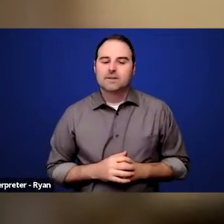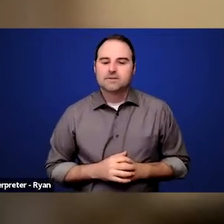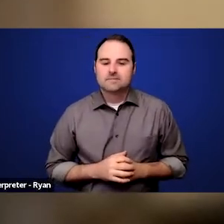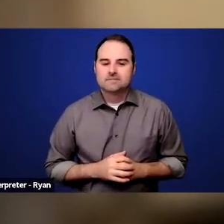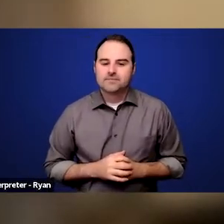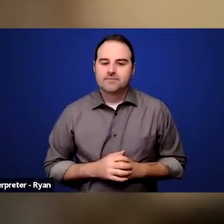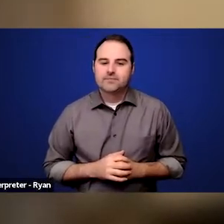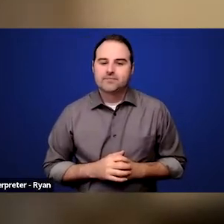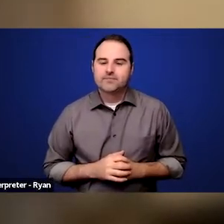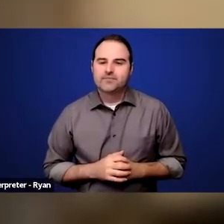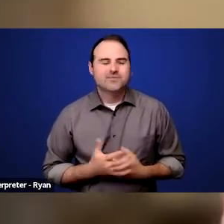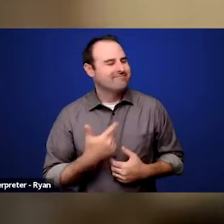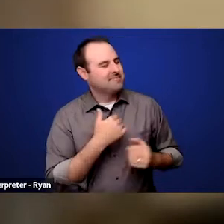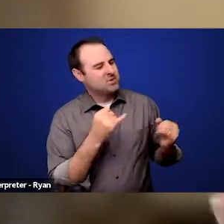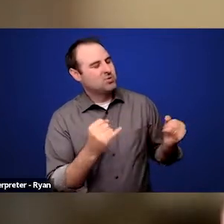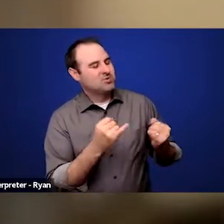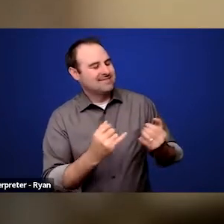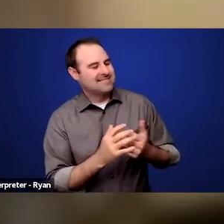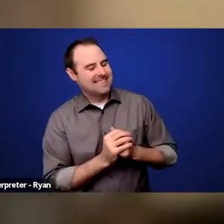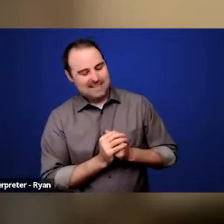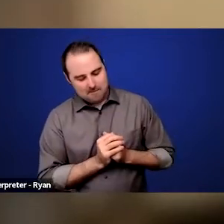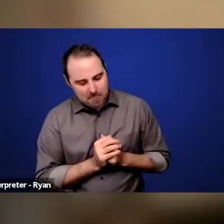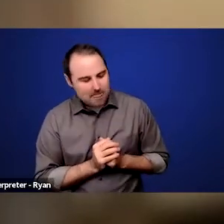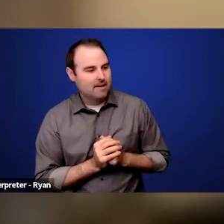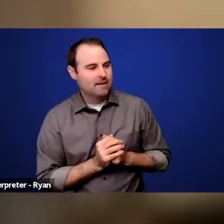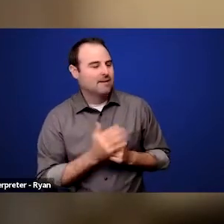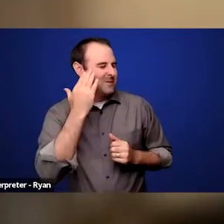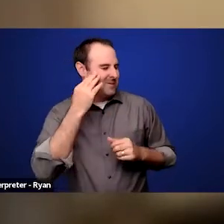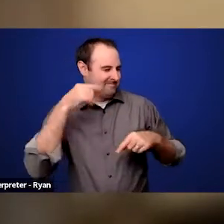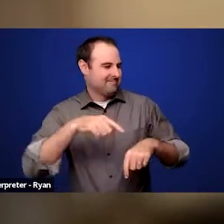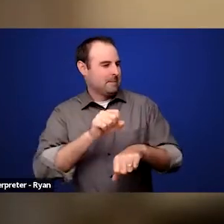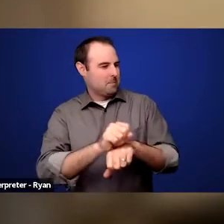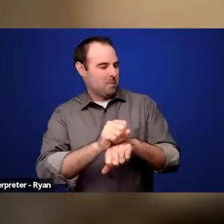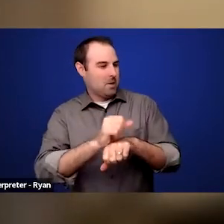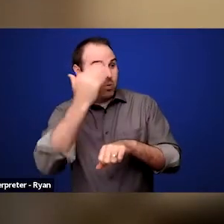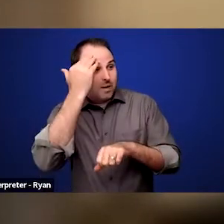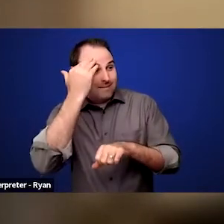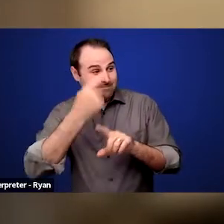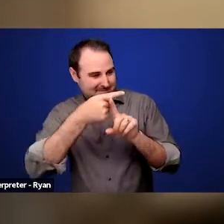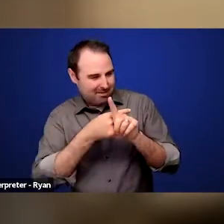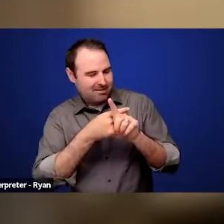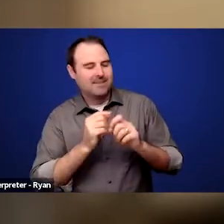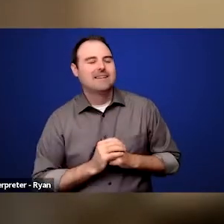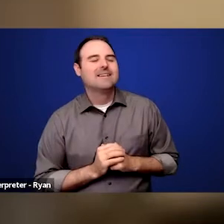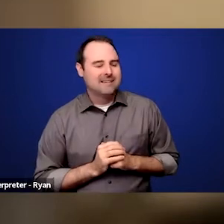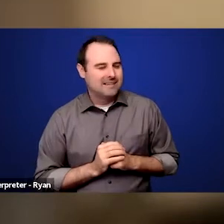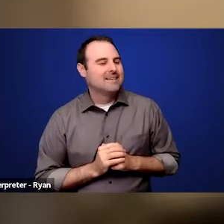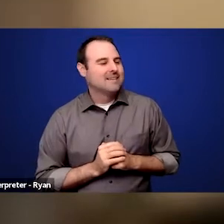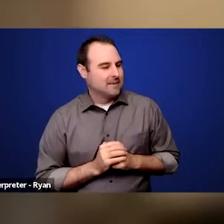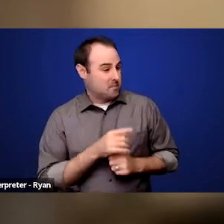So Judy, it is Employment Awareness Month, so we thought about that you've worked in a variety of settings,